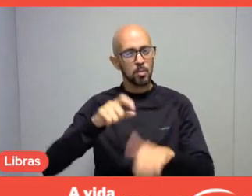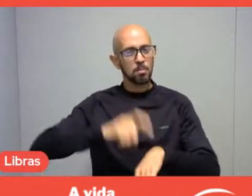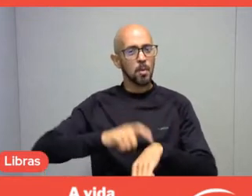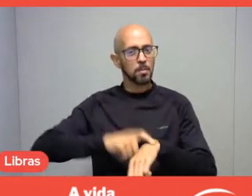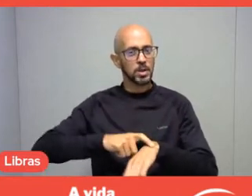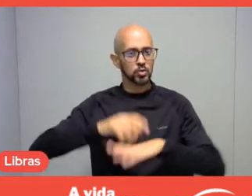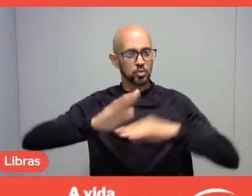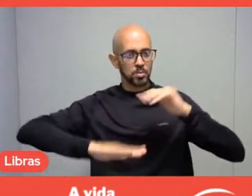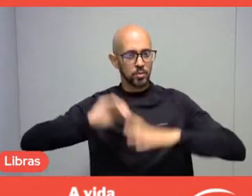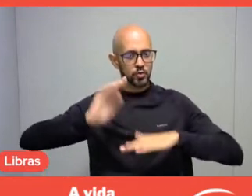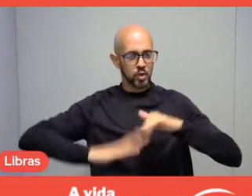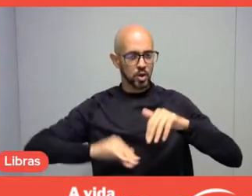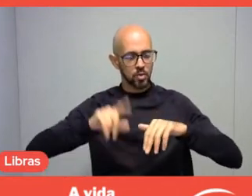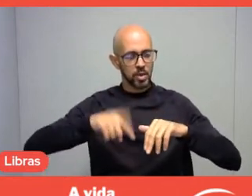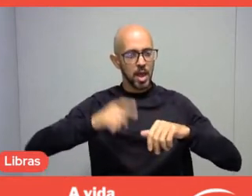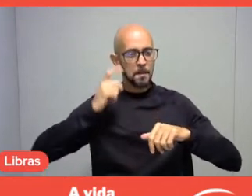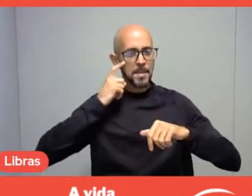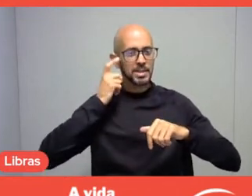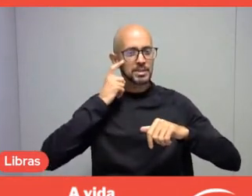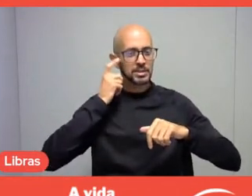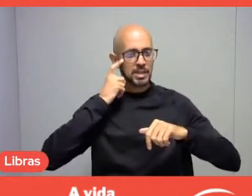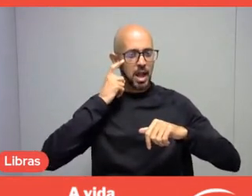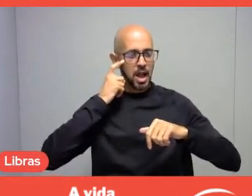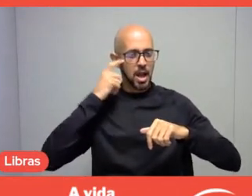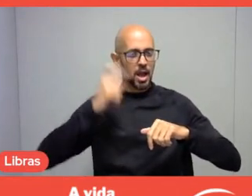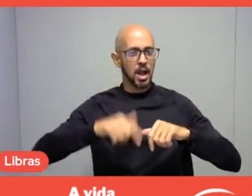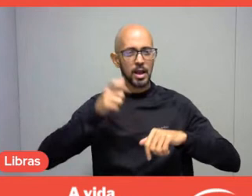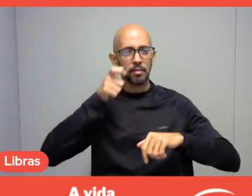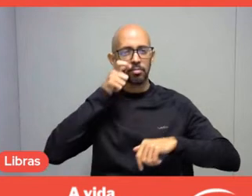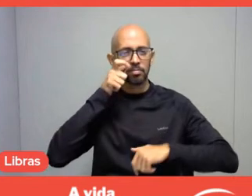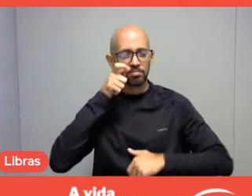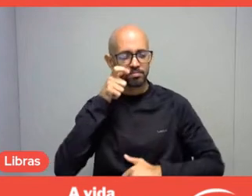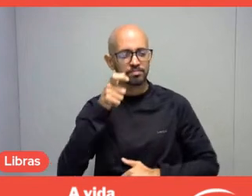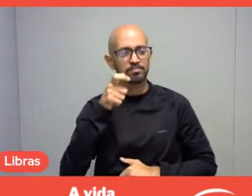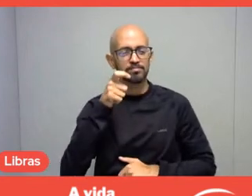intentionally thinking about your performance.